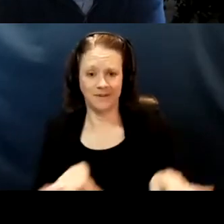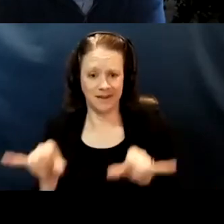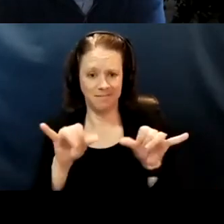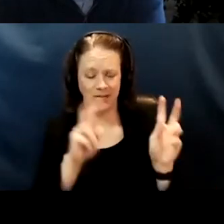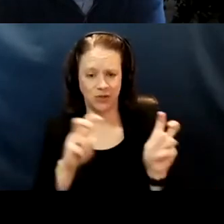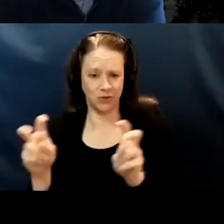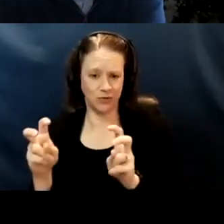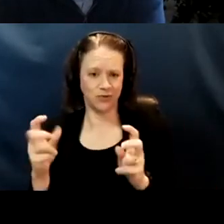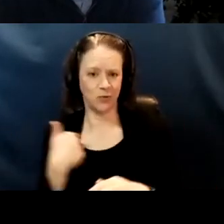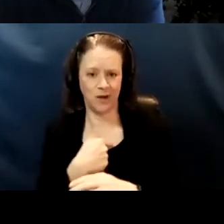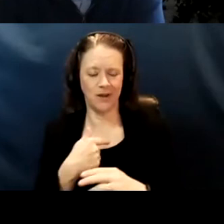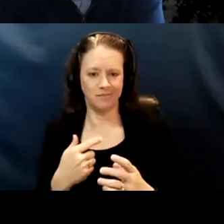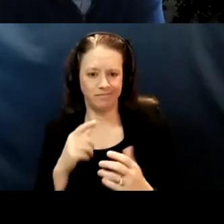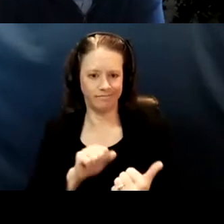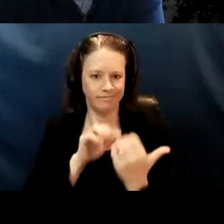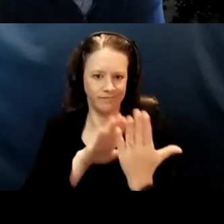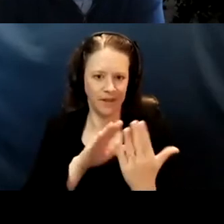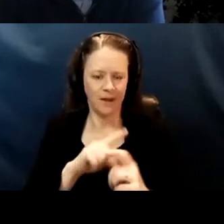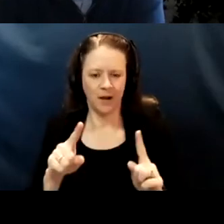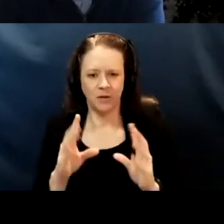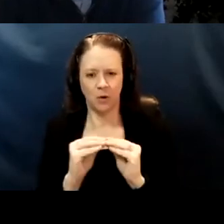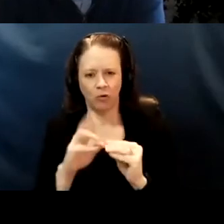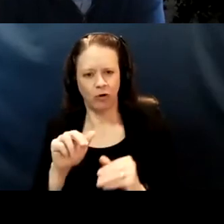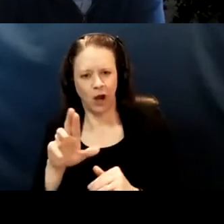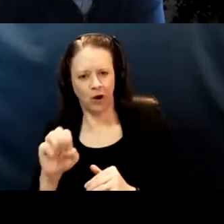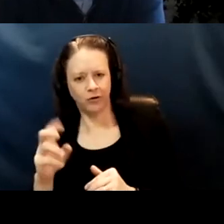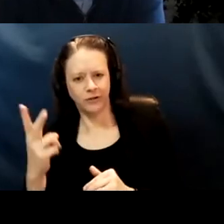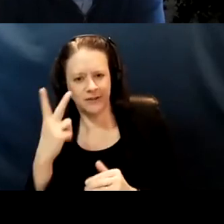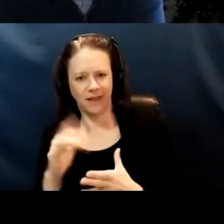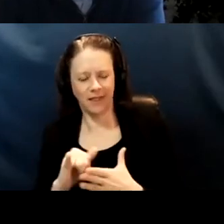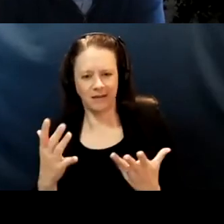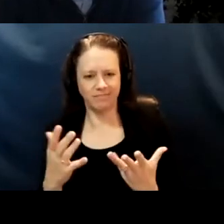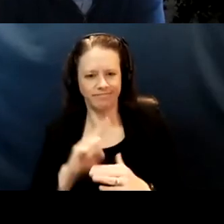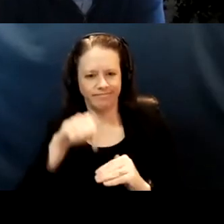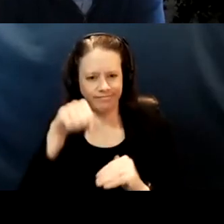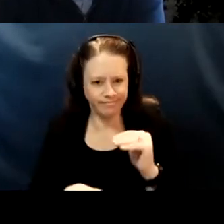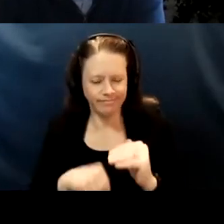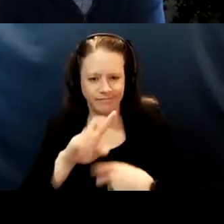But it's much rarer to see that in depth kind of work. And some of that I think is changing on a federal level